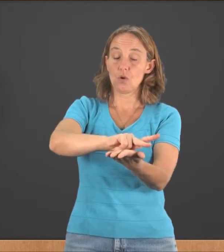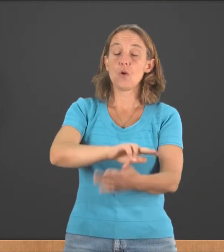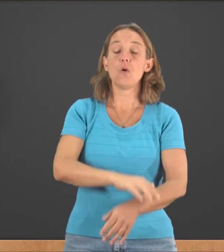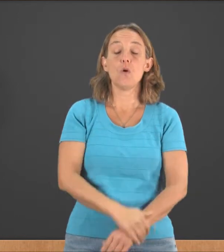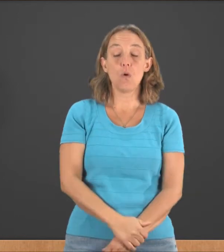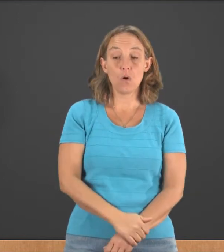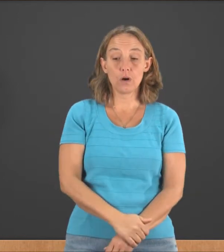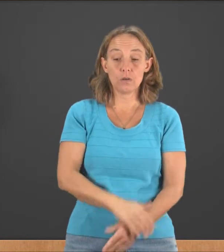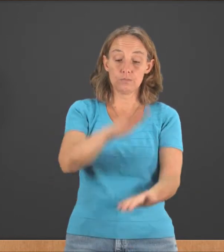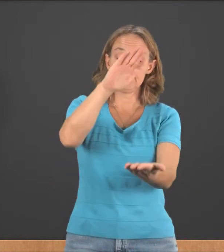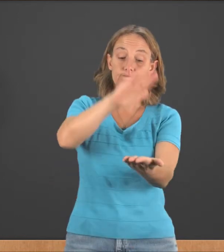Or